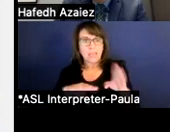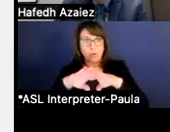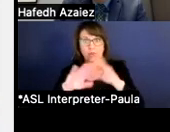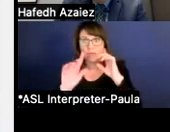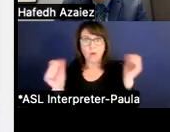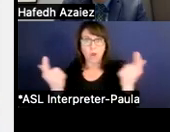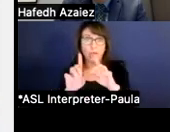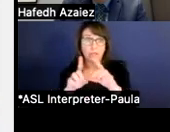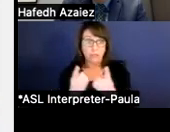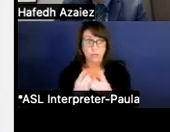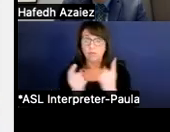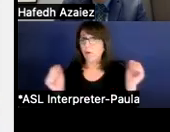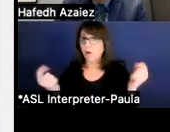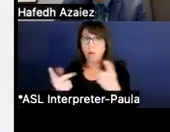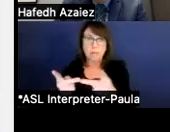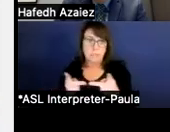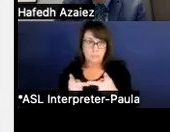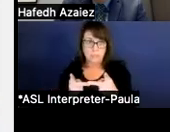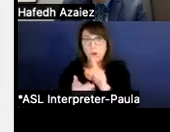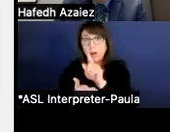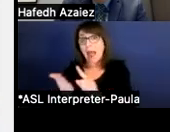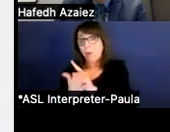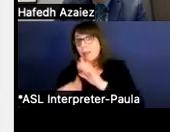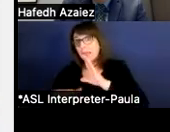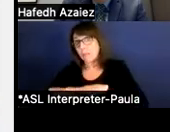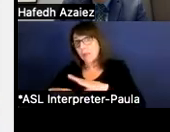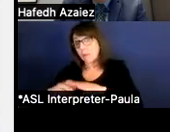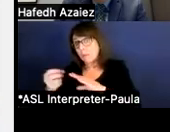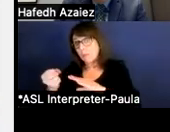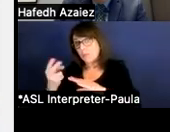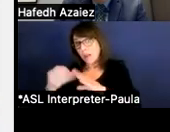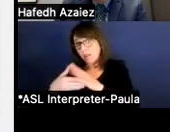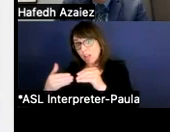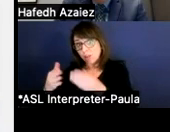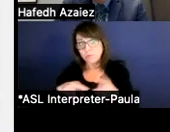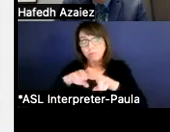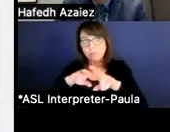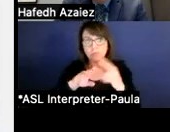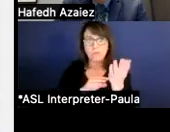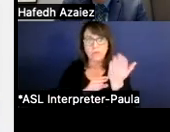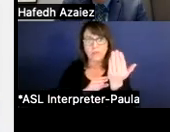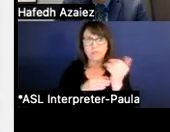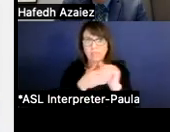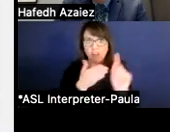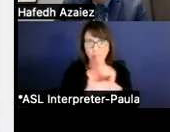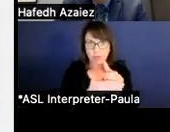We moved our hourly minimum rate from $12 to $15 per hour. And we moved our starting teacher salary